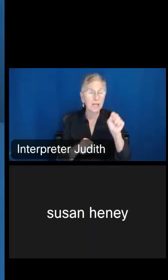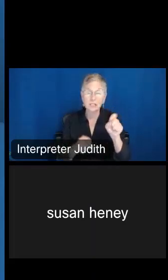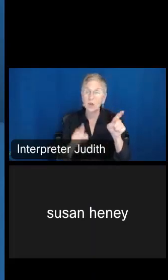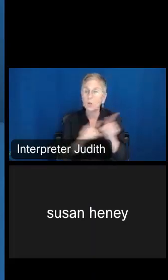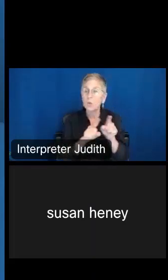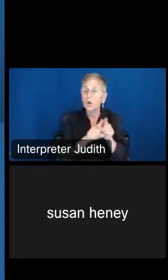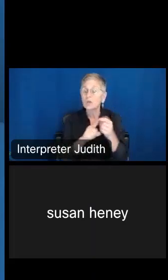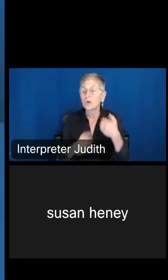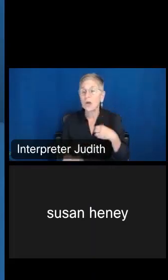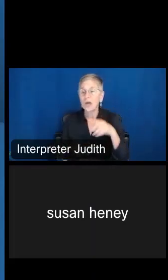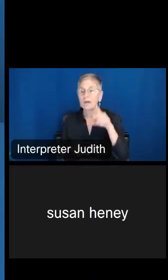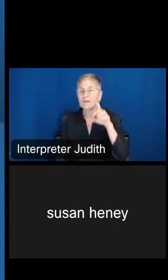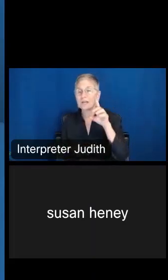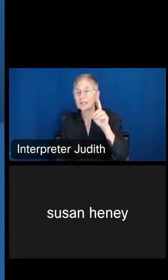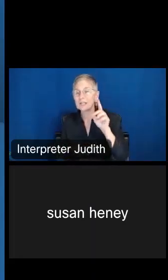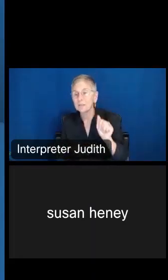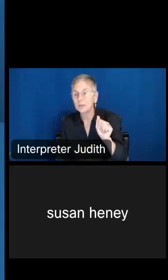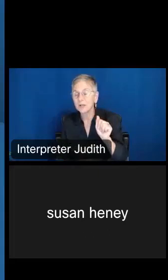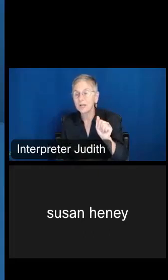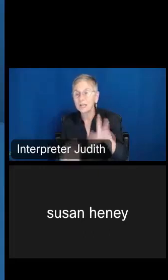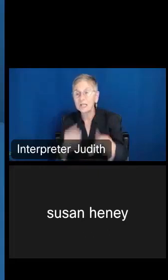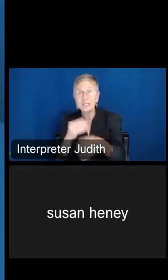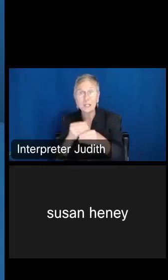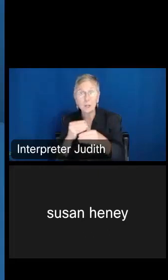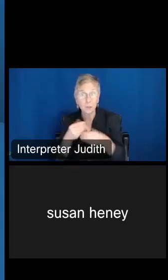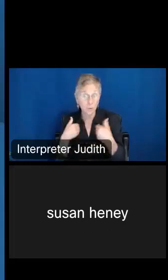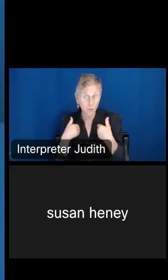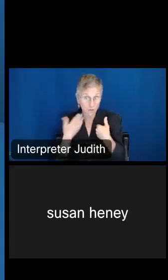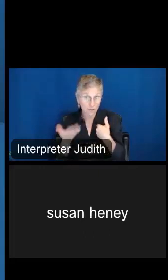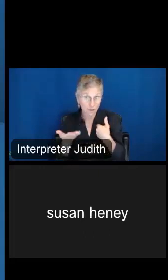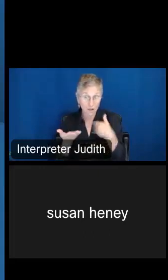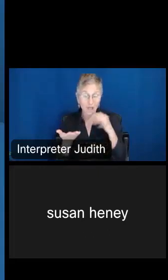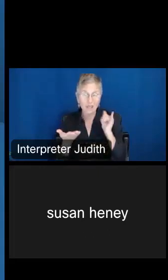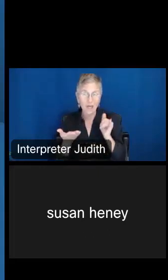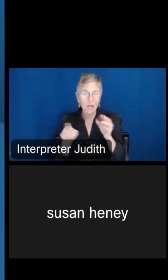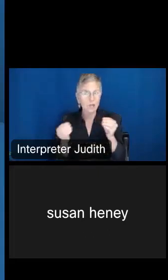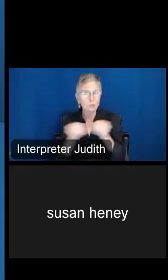population survey that's also available on there. That has a lot more detail for labor